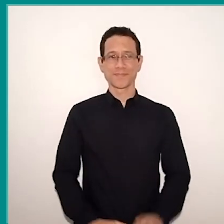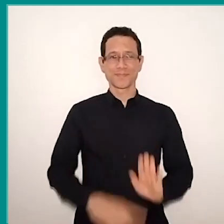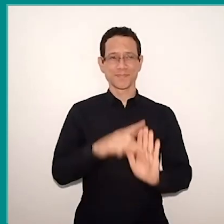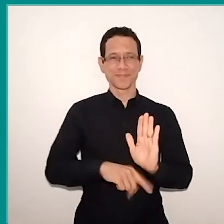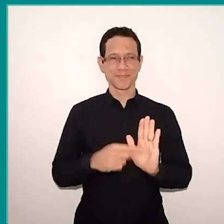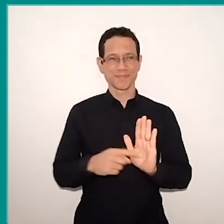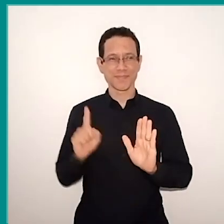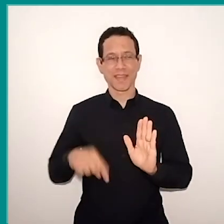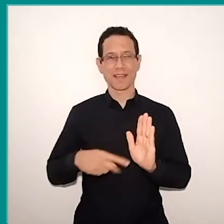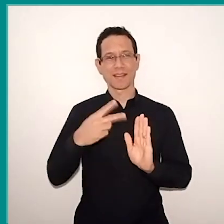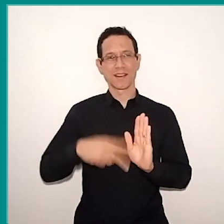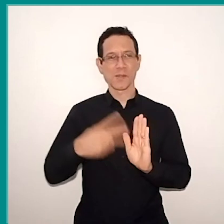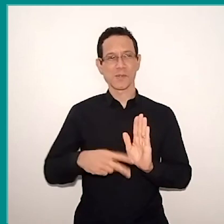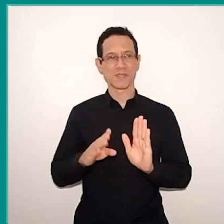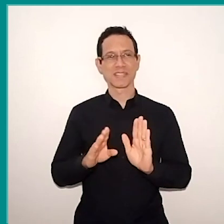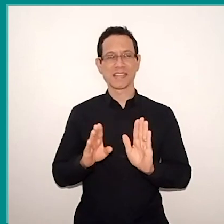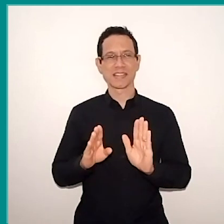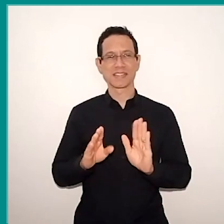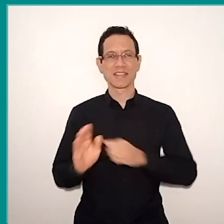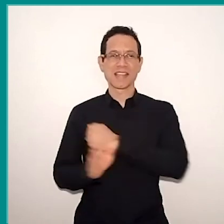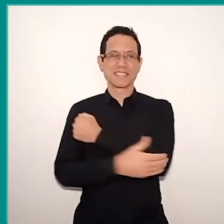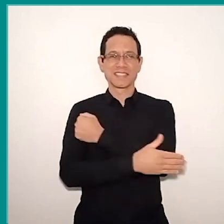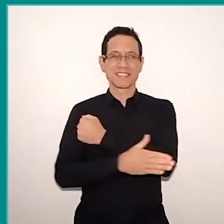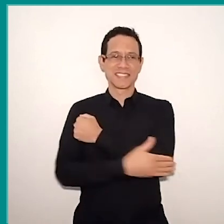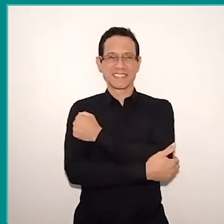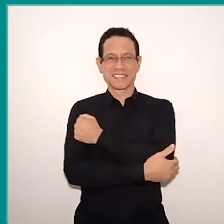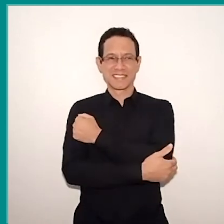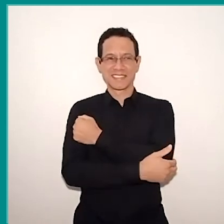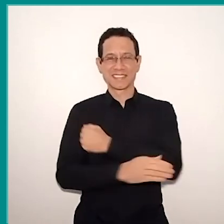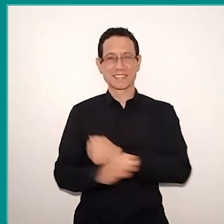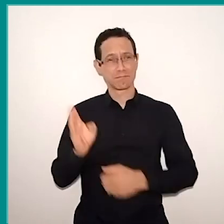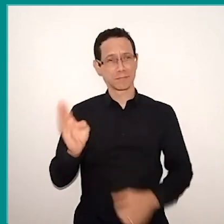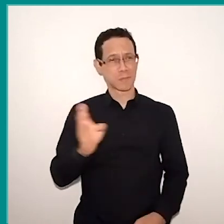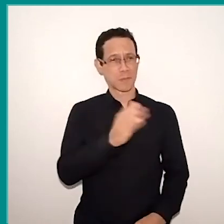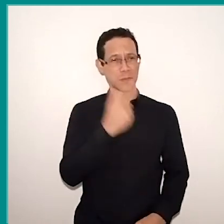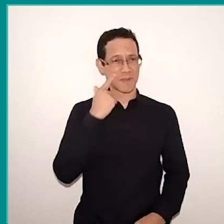which is a traveling library, I'm in love with books, so I identified here in my city